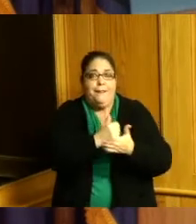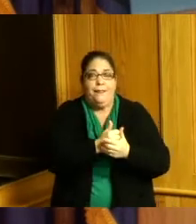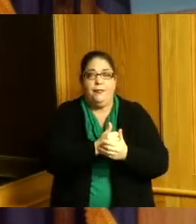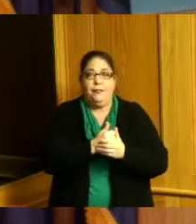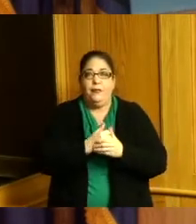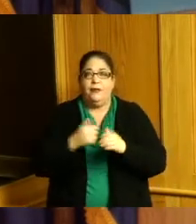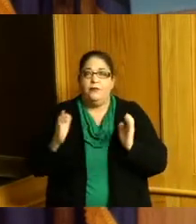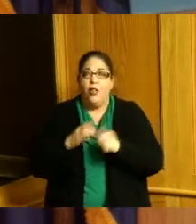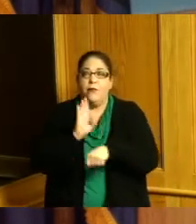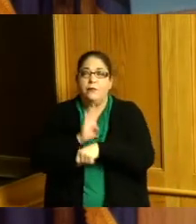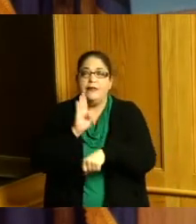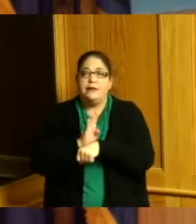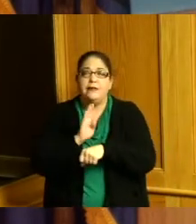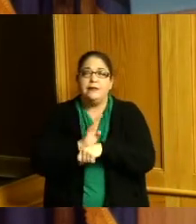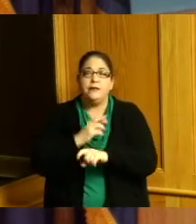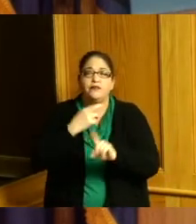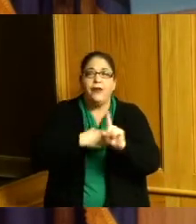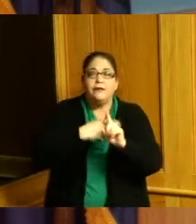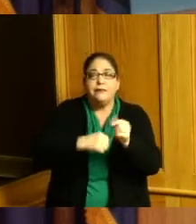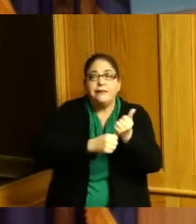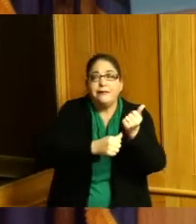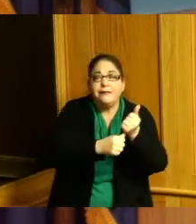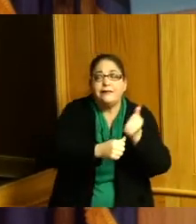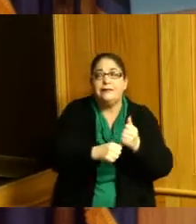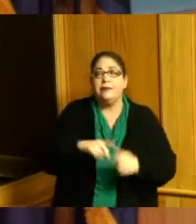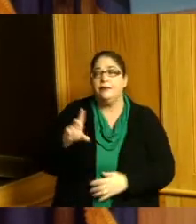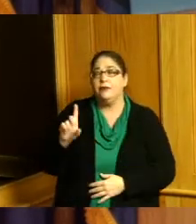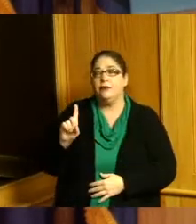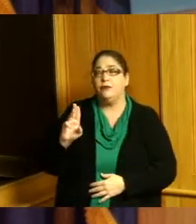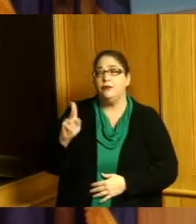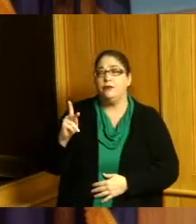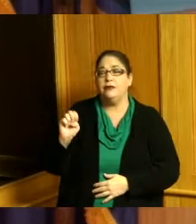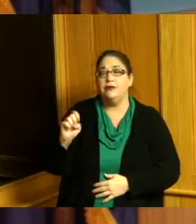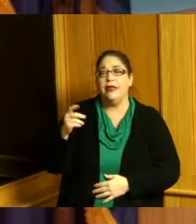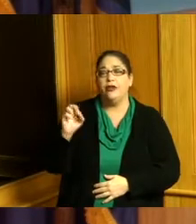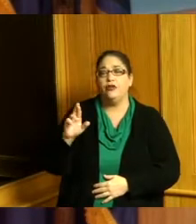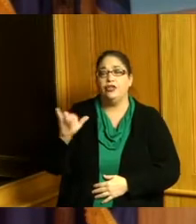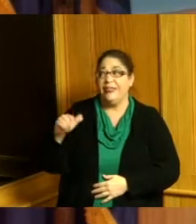be able to stay in their homes let's get duke in or duke energy has even called me said how can